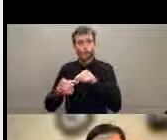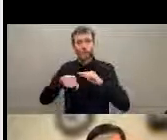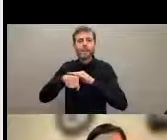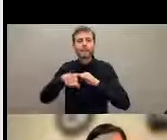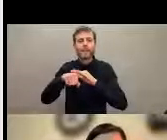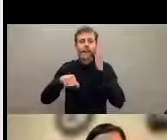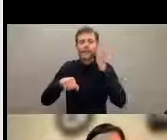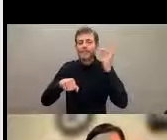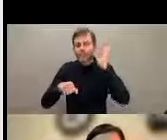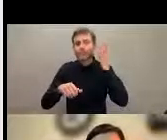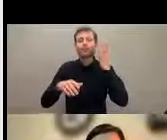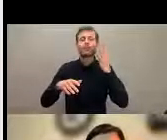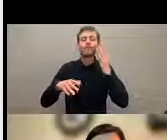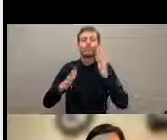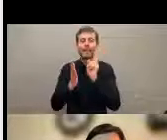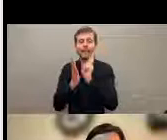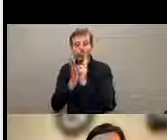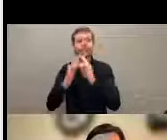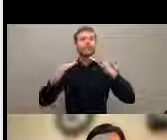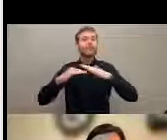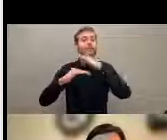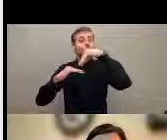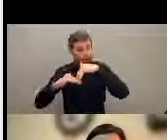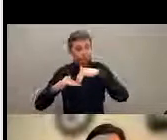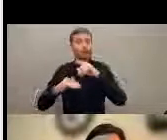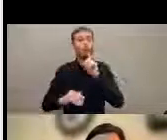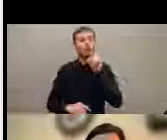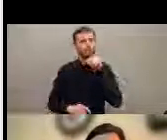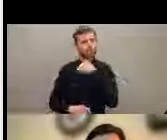my presentation will be more focused about the